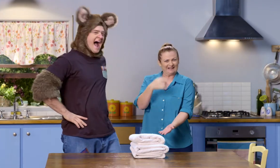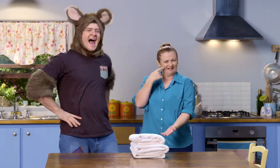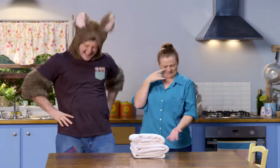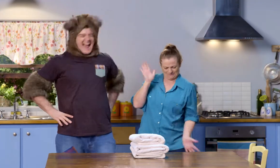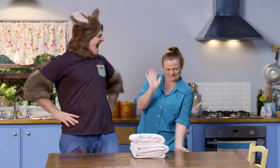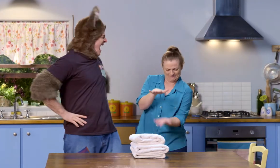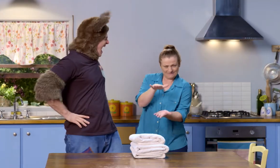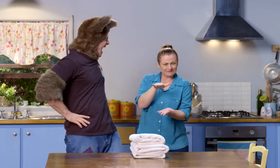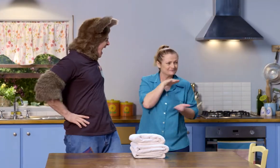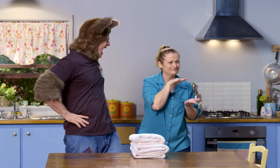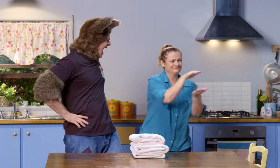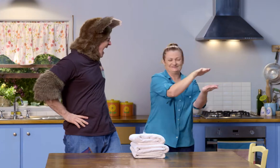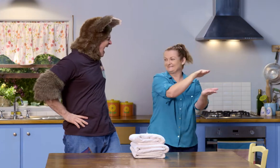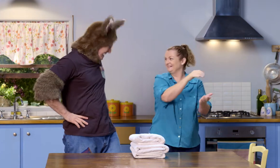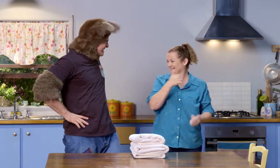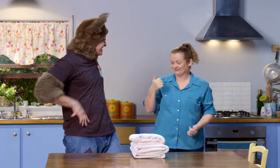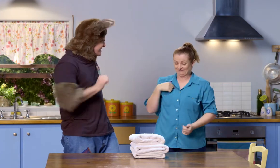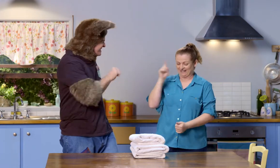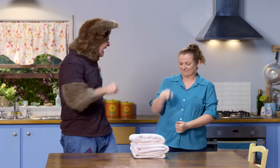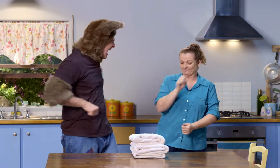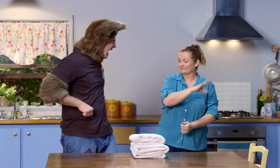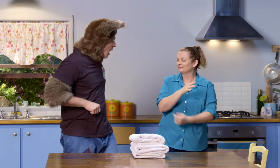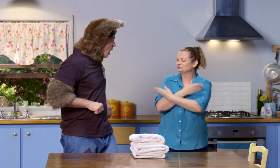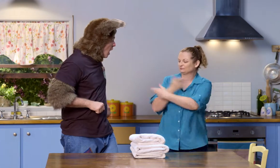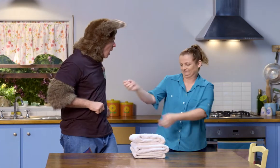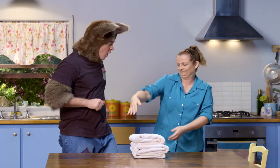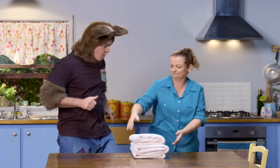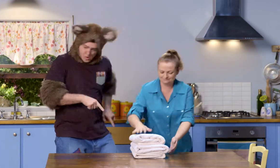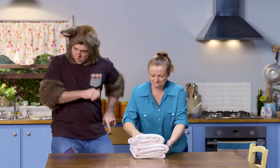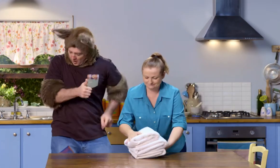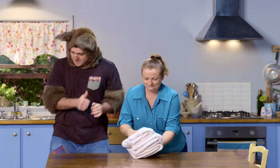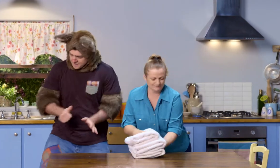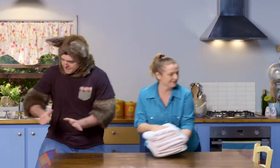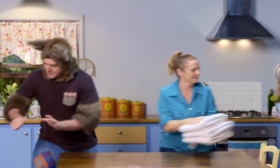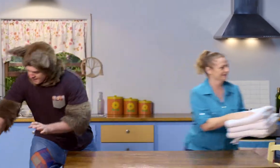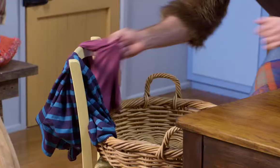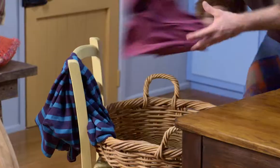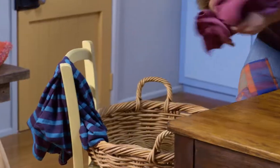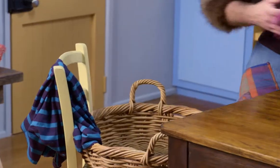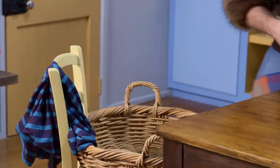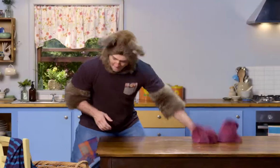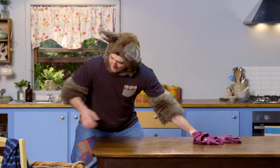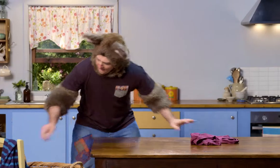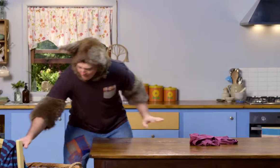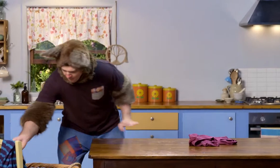Stacking them like that makes it much easier to put them away. I'll go do that and can you get the shirts? OK.